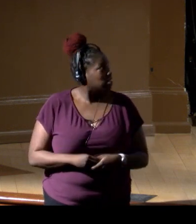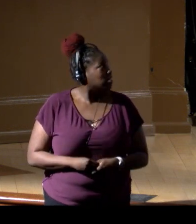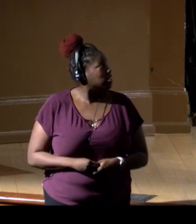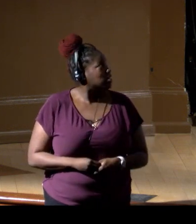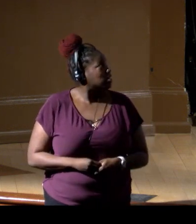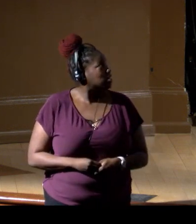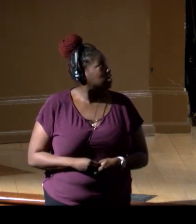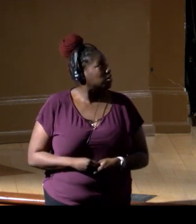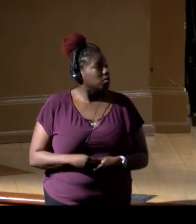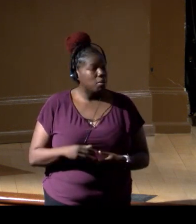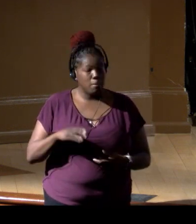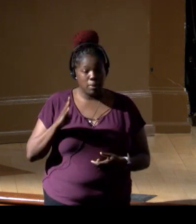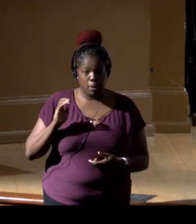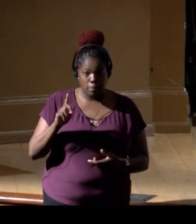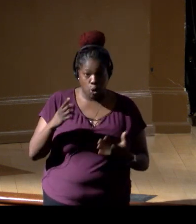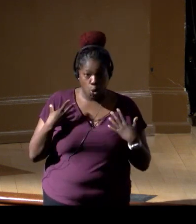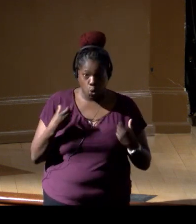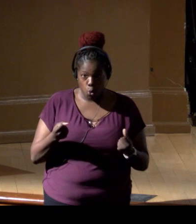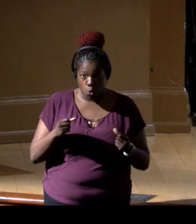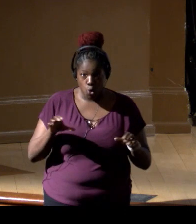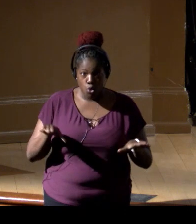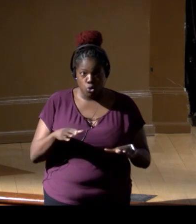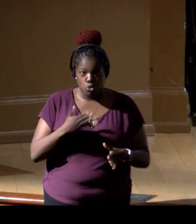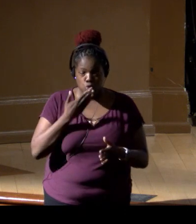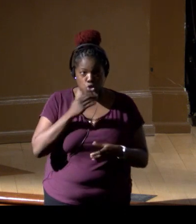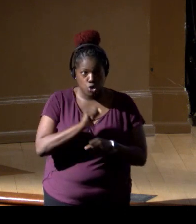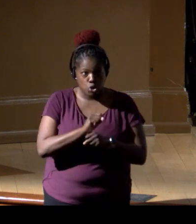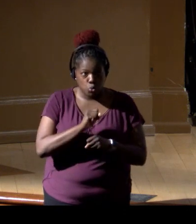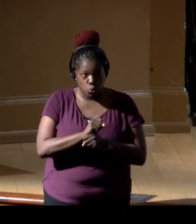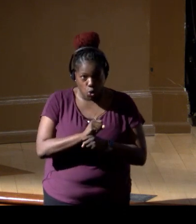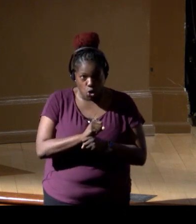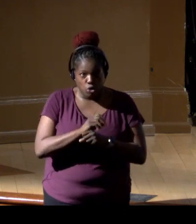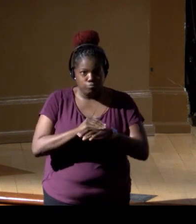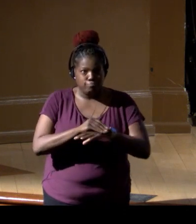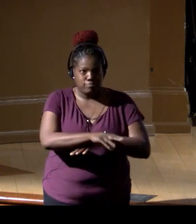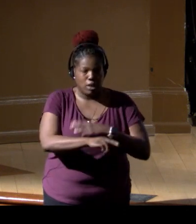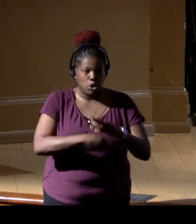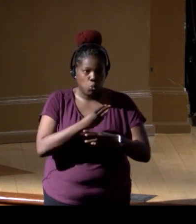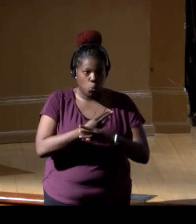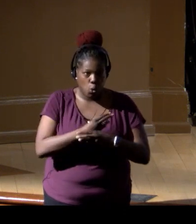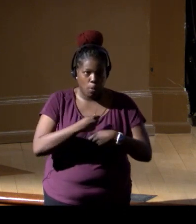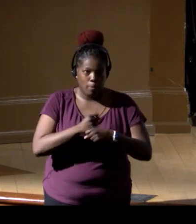"Be bold, do good work, and make the world a better place." Thank you, everyone,